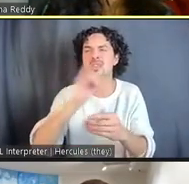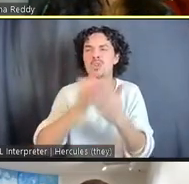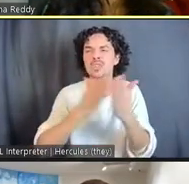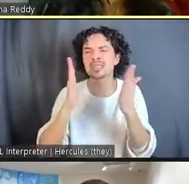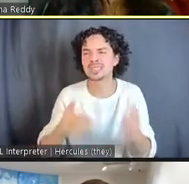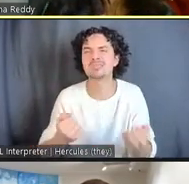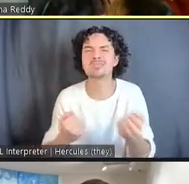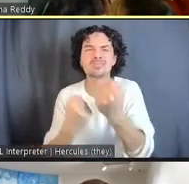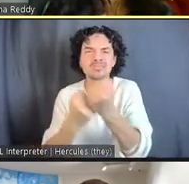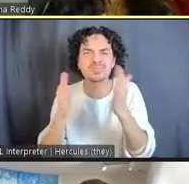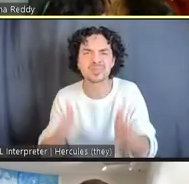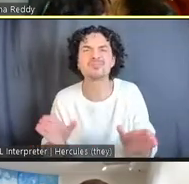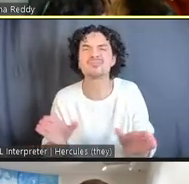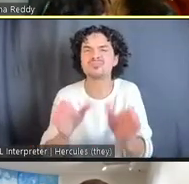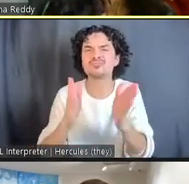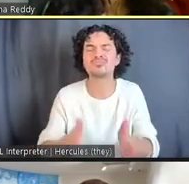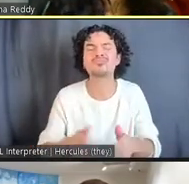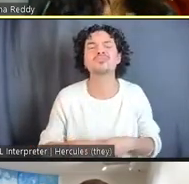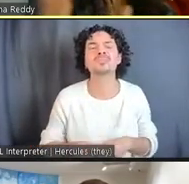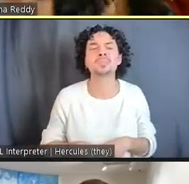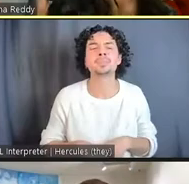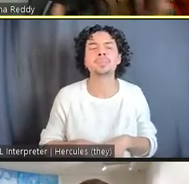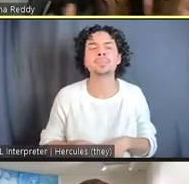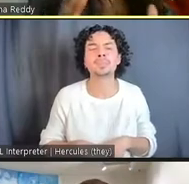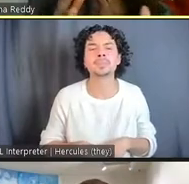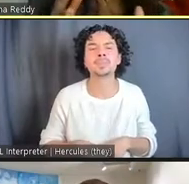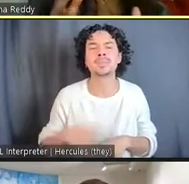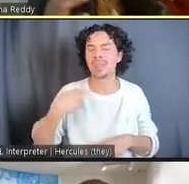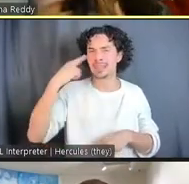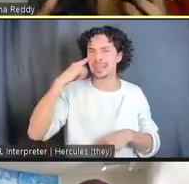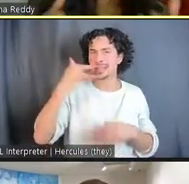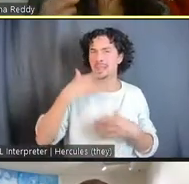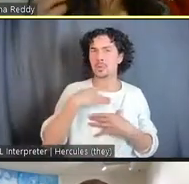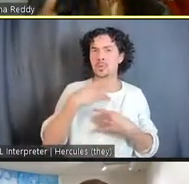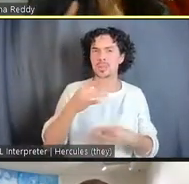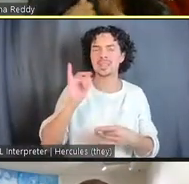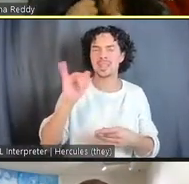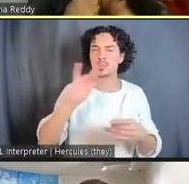And I think it's interesting that it's a combination of techniques.